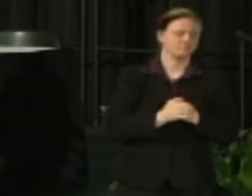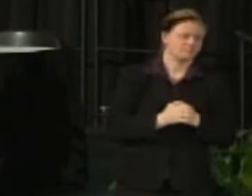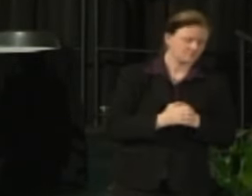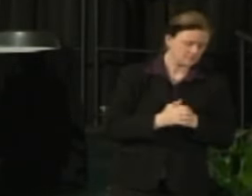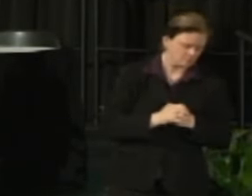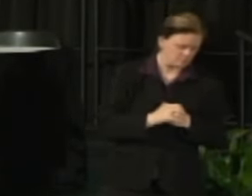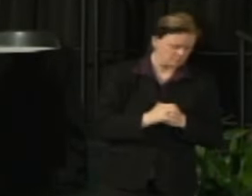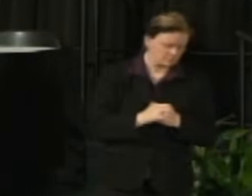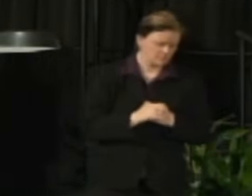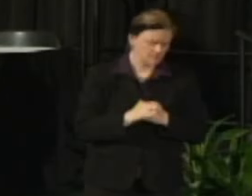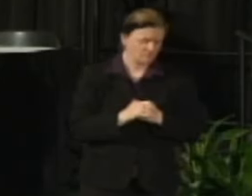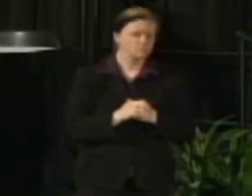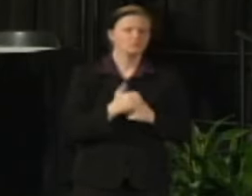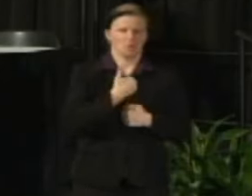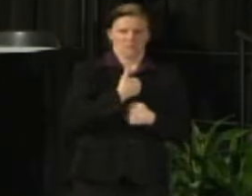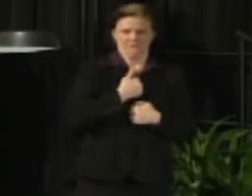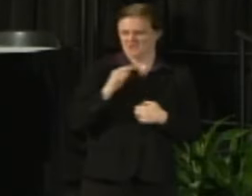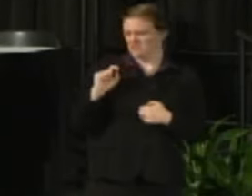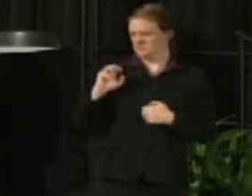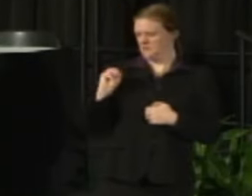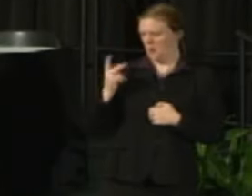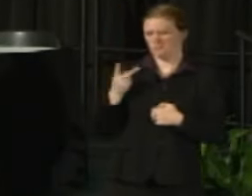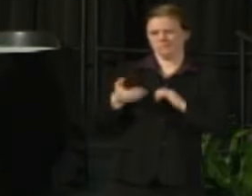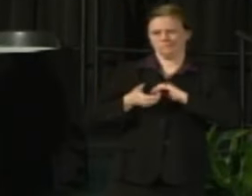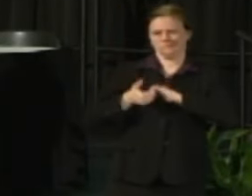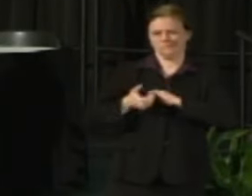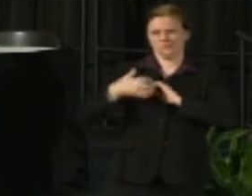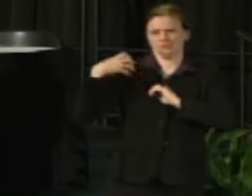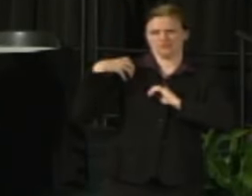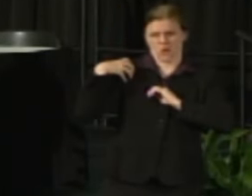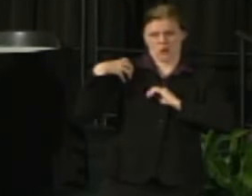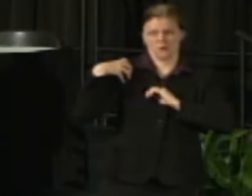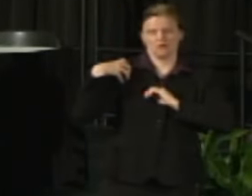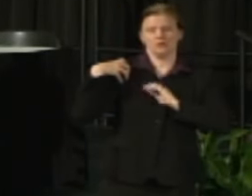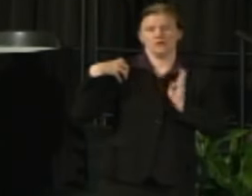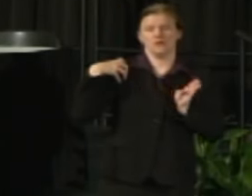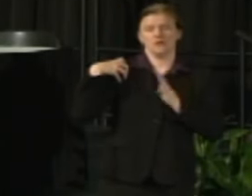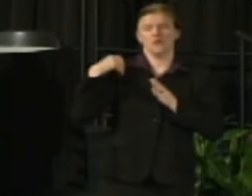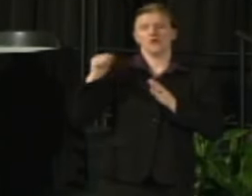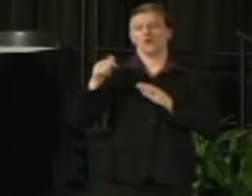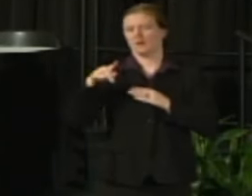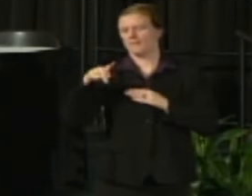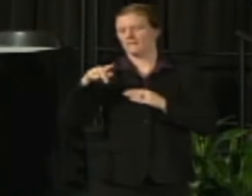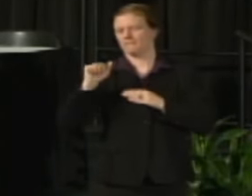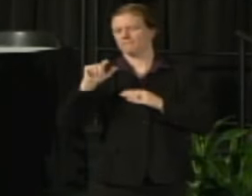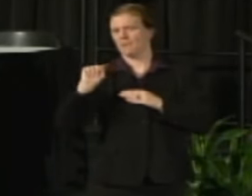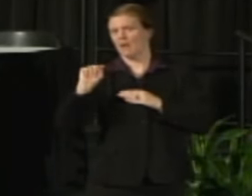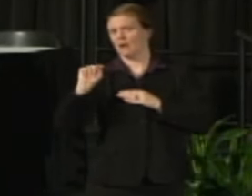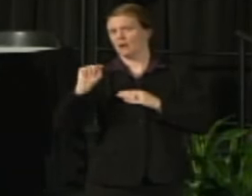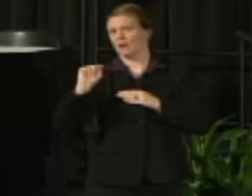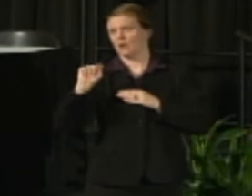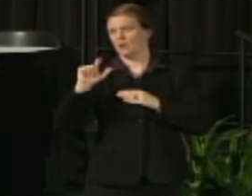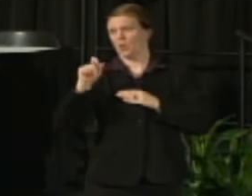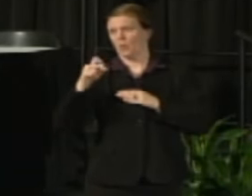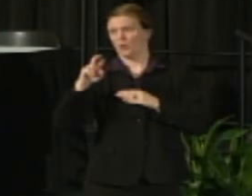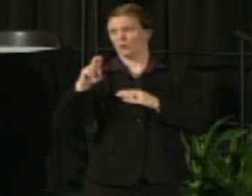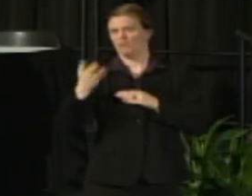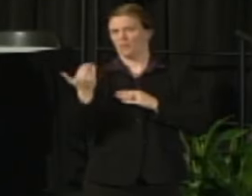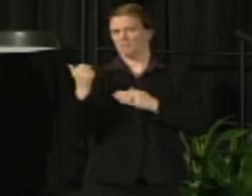We co-chaired as Chancellor Mone alluded to and then the other co-chairs are Pat Boger representing the Alumni Association